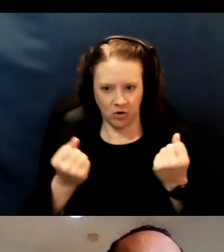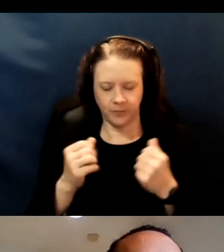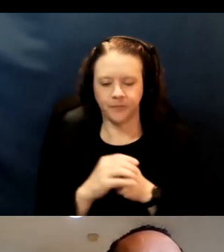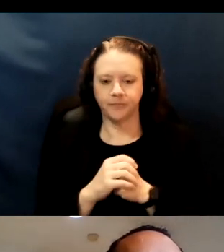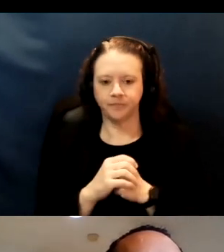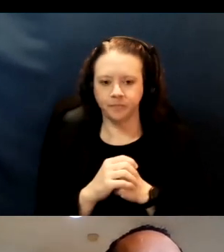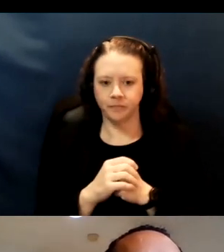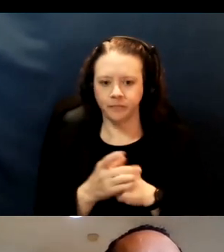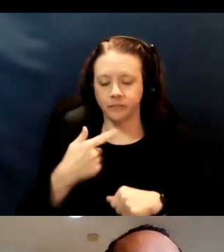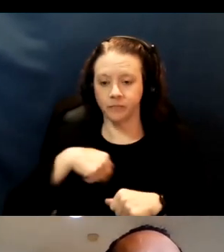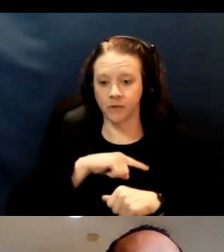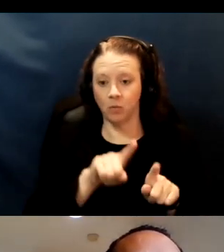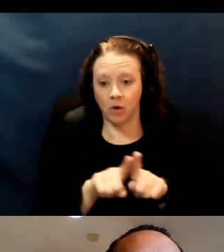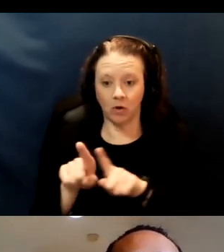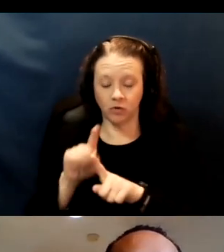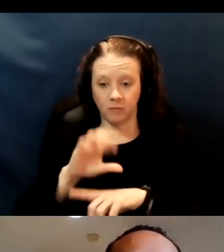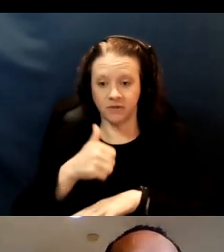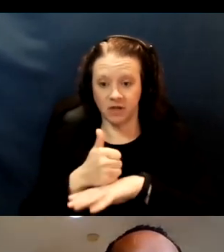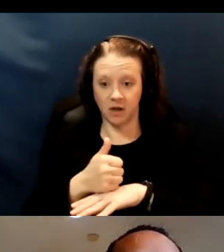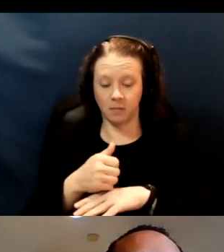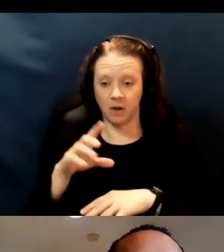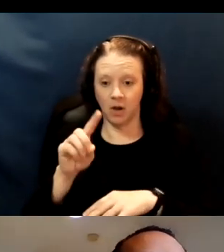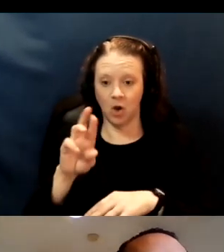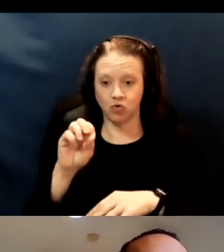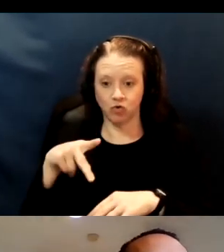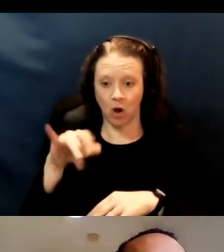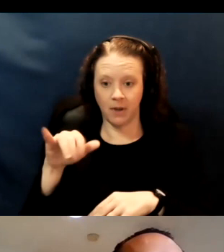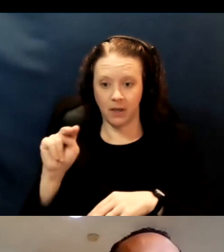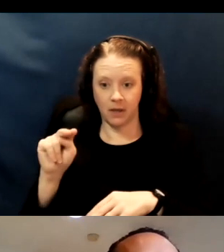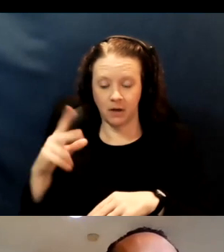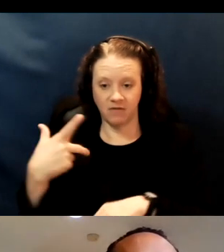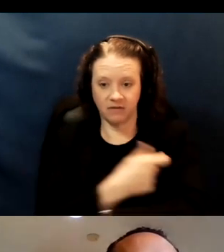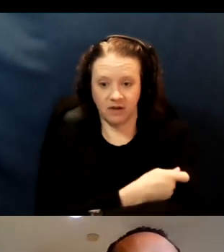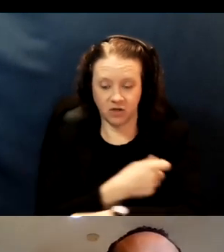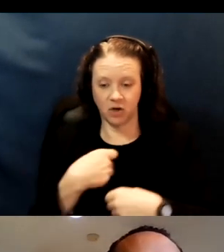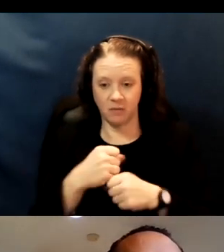We also have been setting up drop-in vaccination to make it more accessible